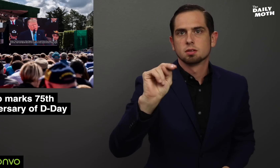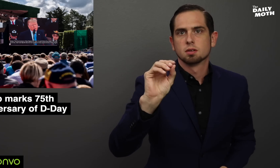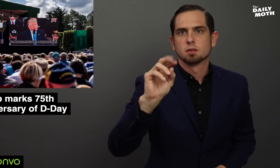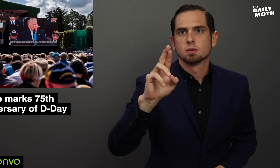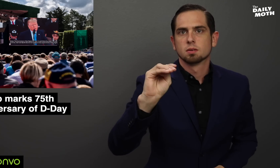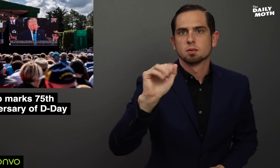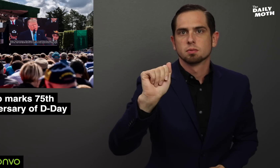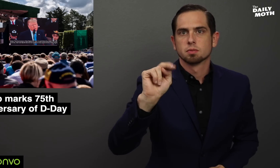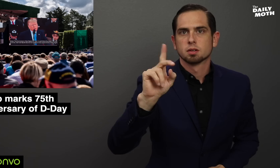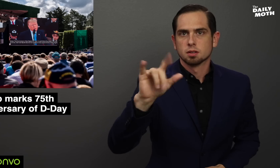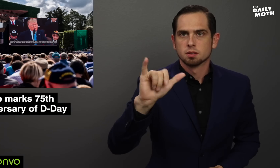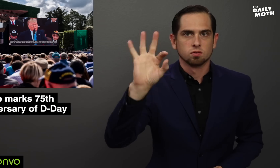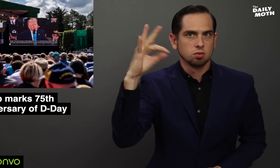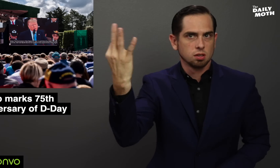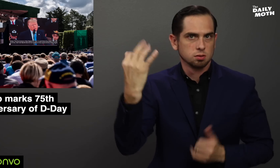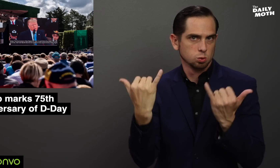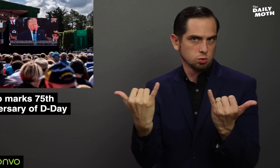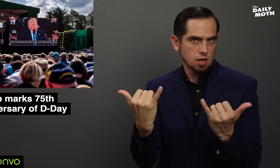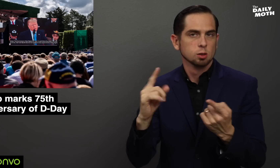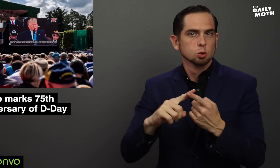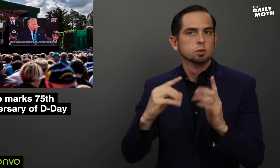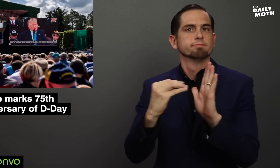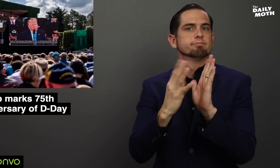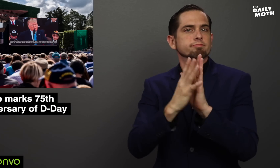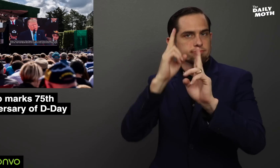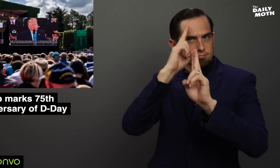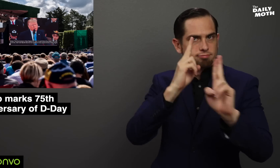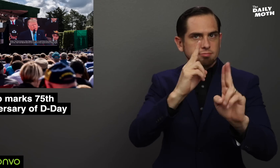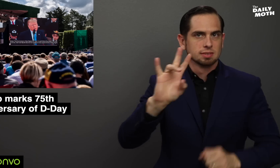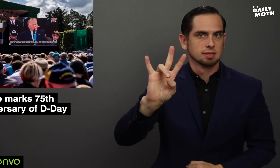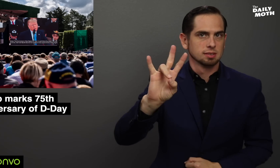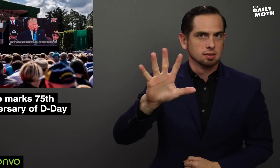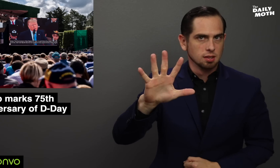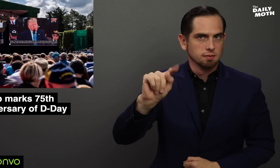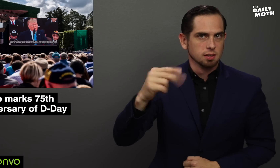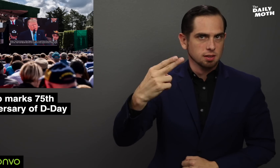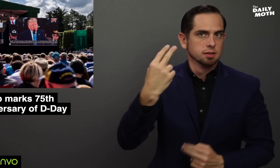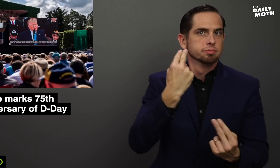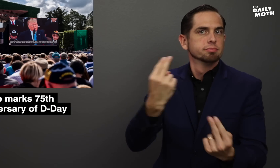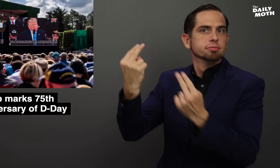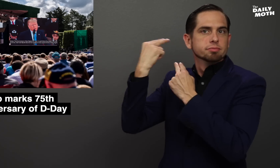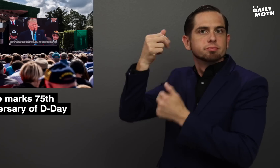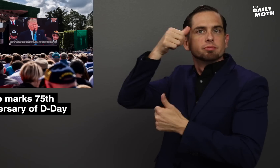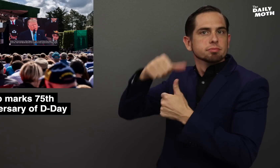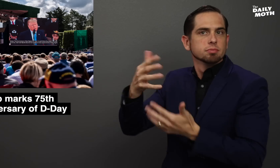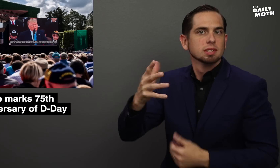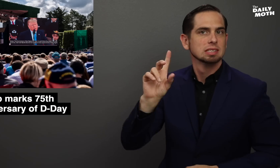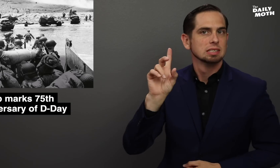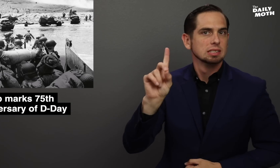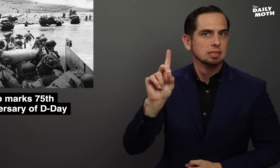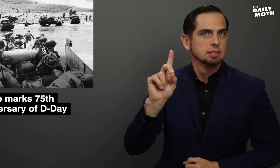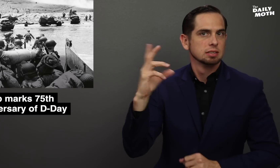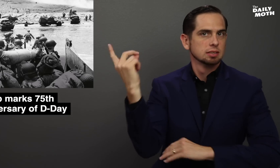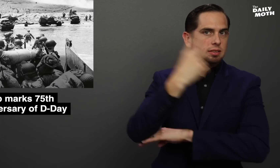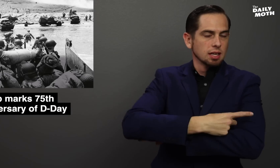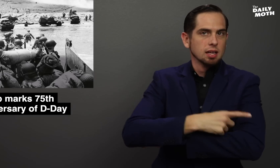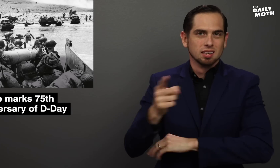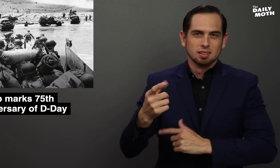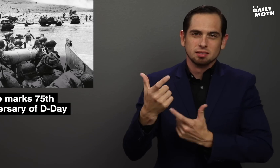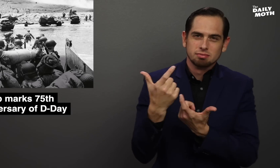Normandy, France today to mark the 75th anniversary of D-Day,